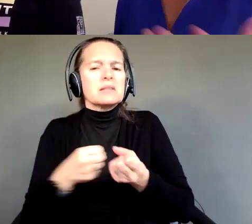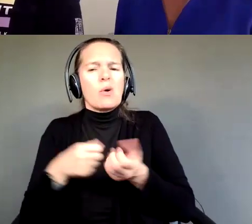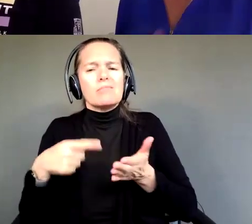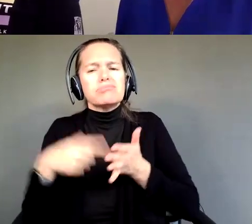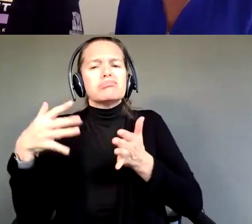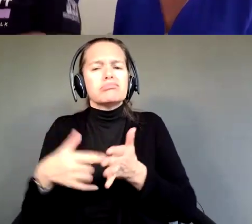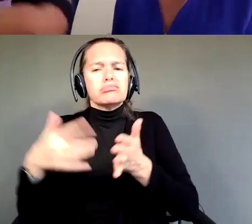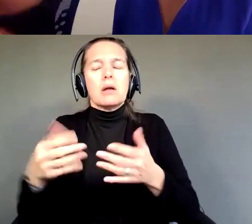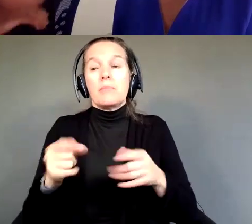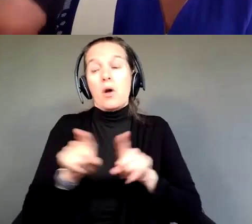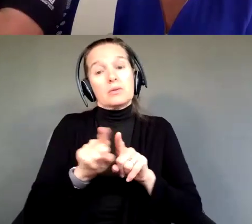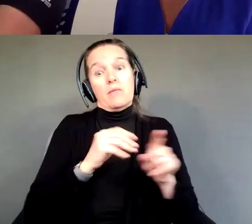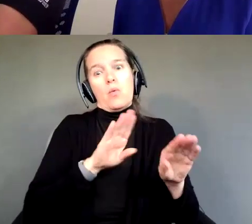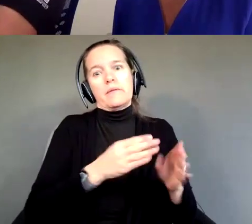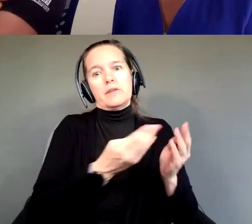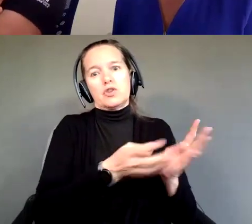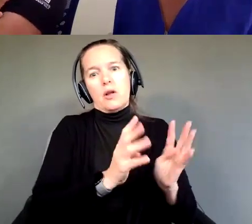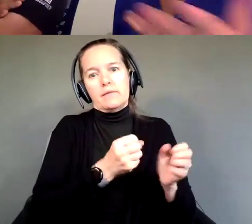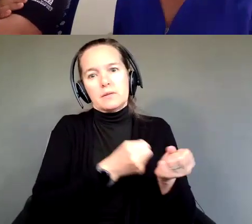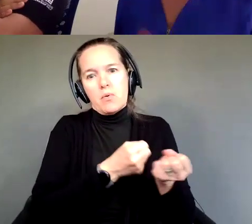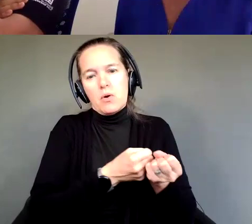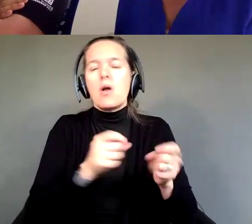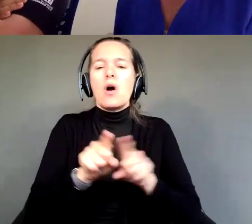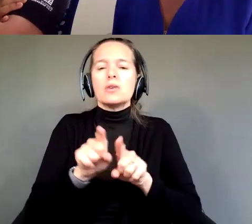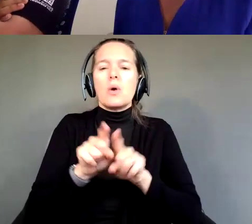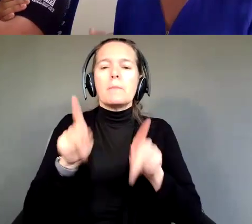also someone who's doing social media for us who updated the Facebook page.